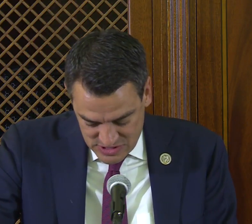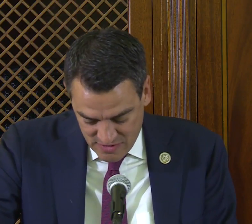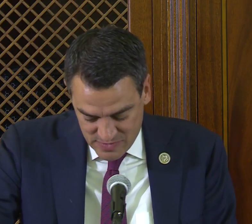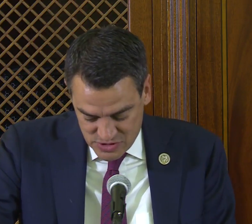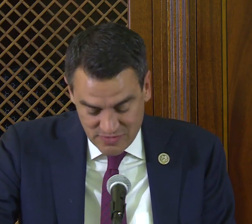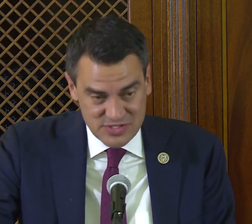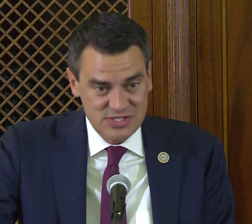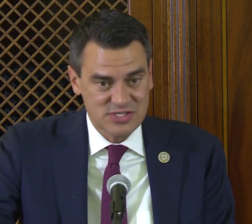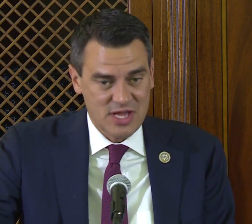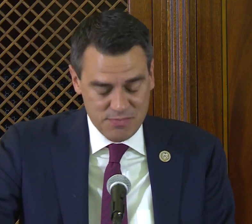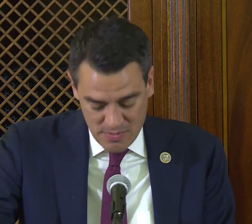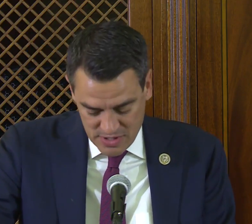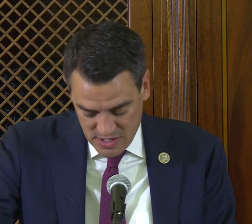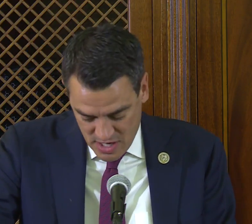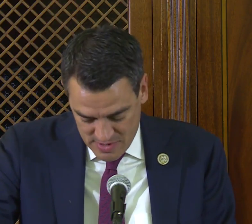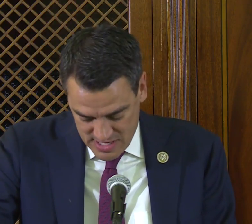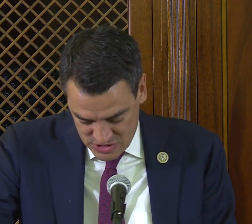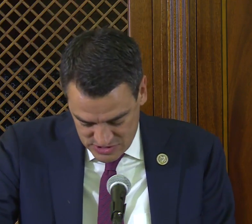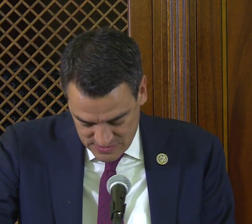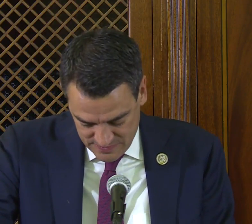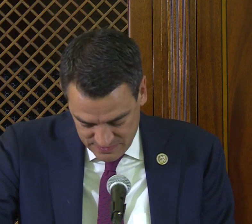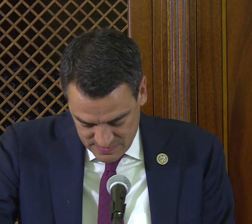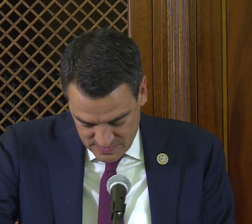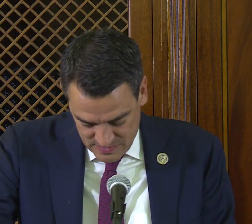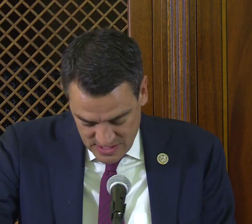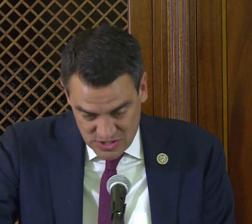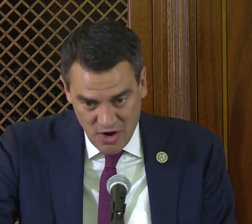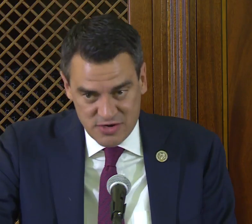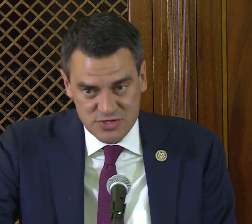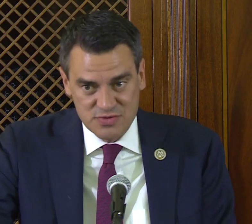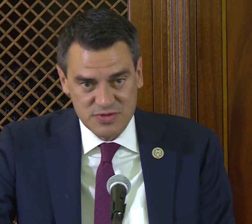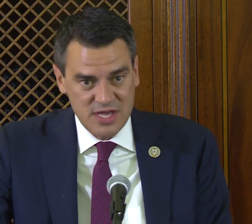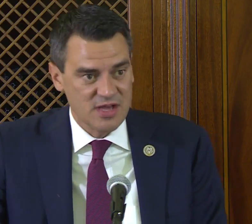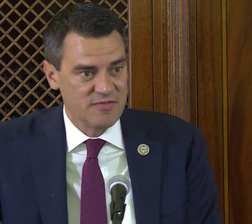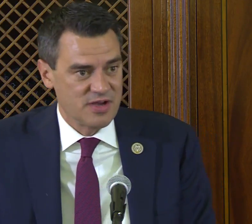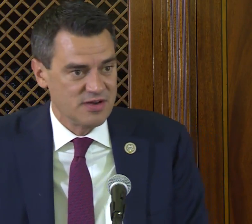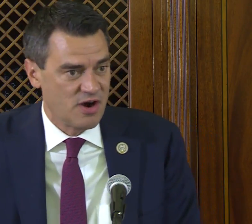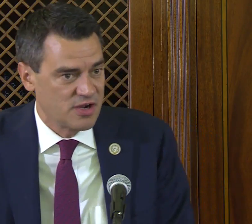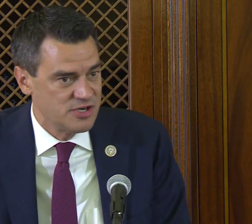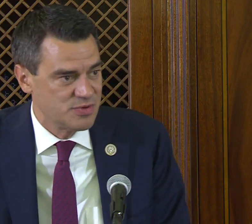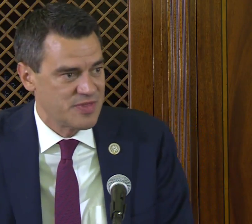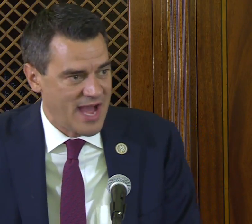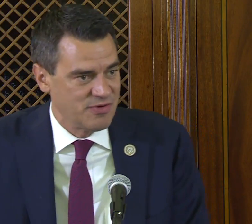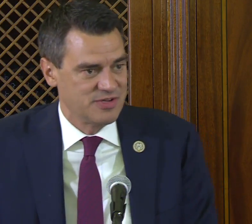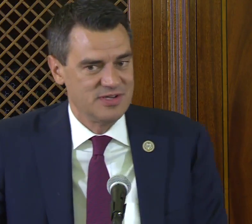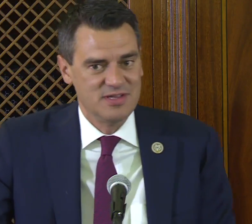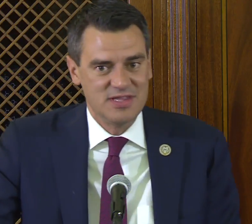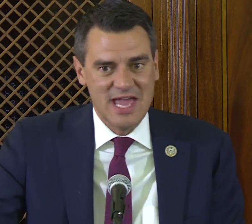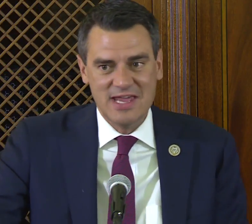to government services and public accommodations. It's hard to think of our country without the ADA.